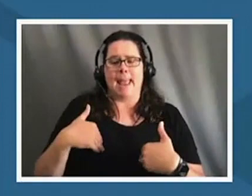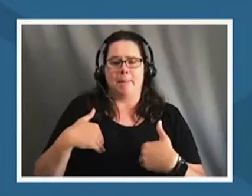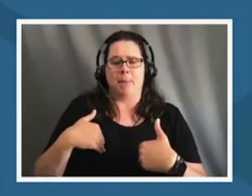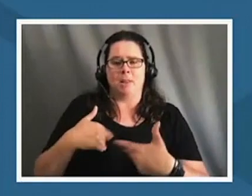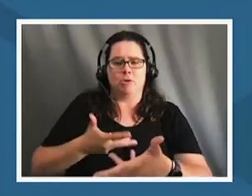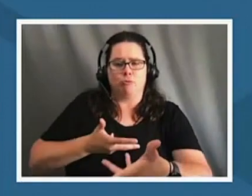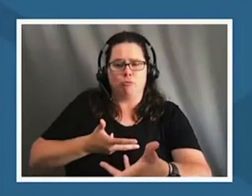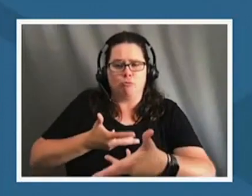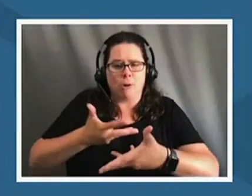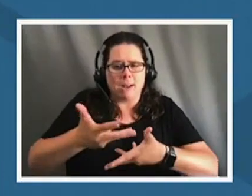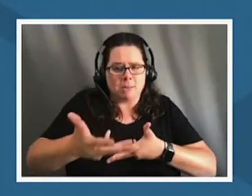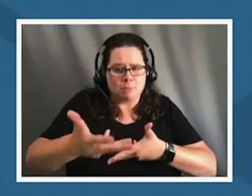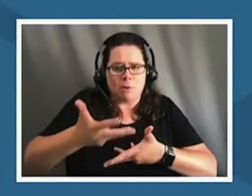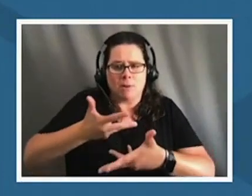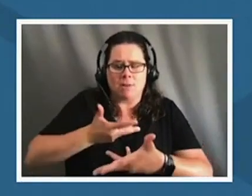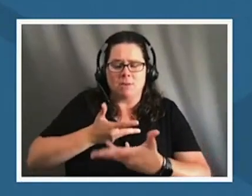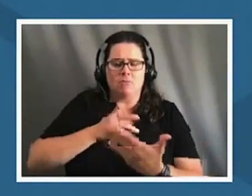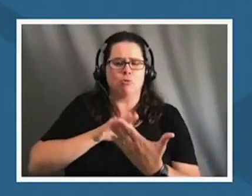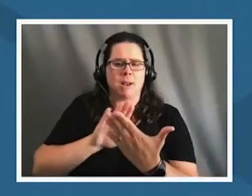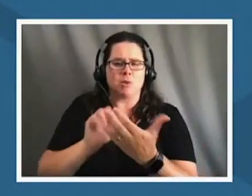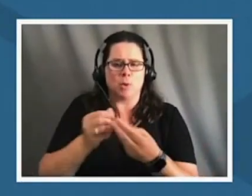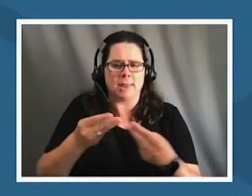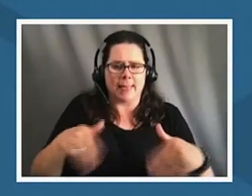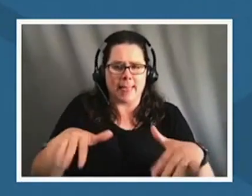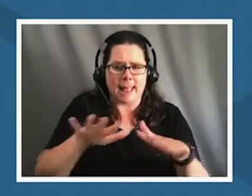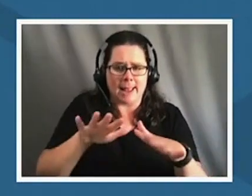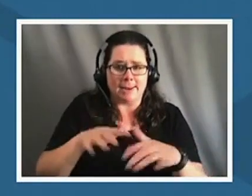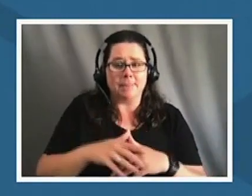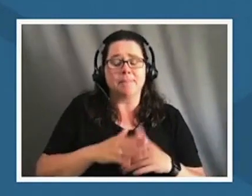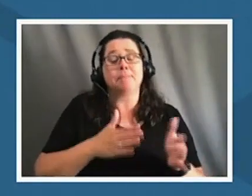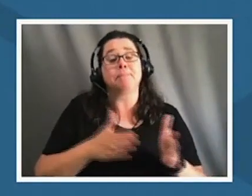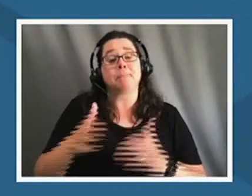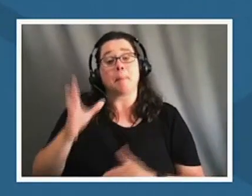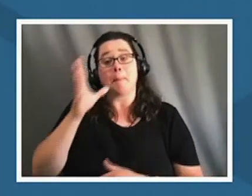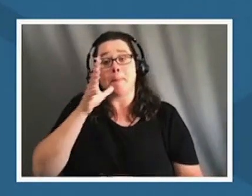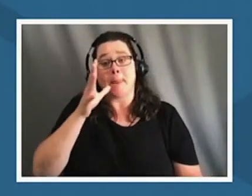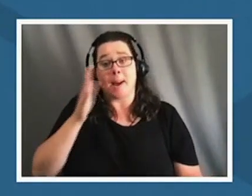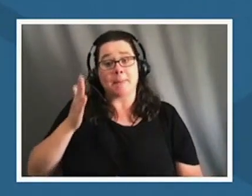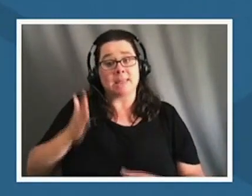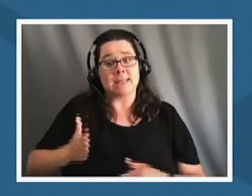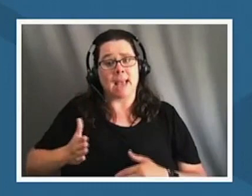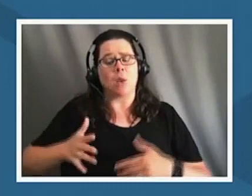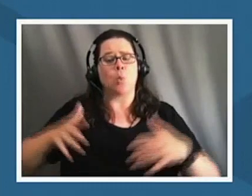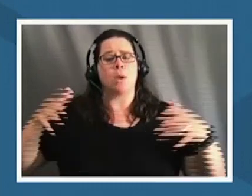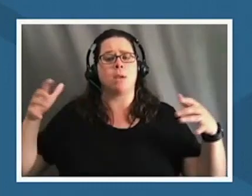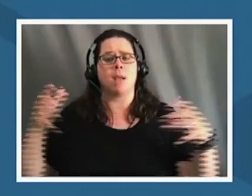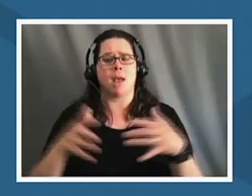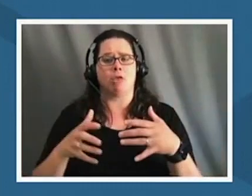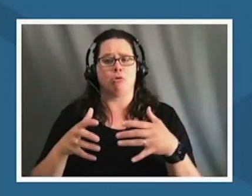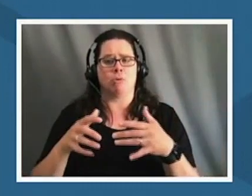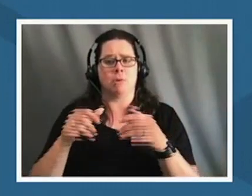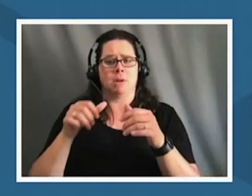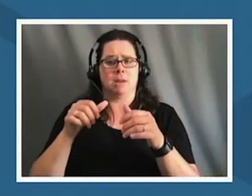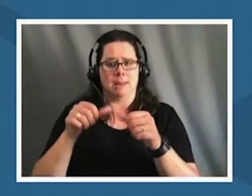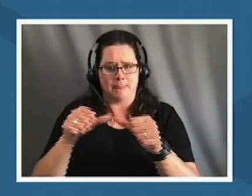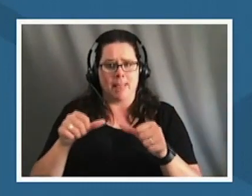land on my mom's side i always remember that we gathered in place um